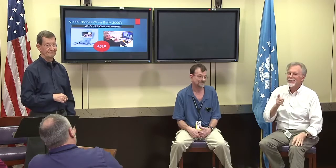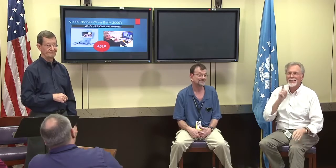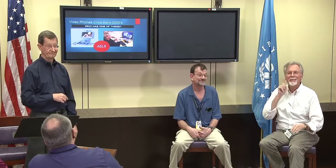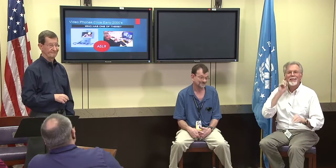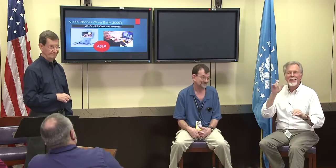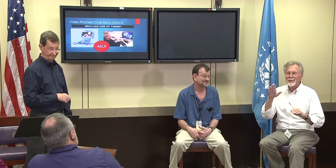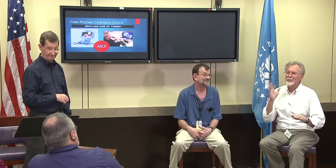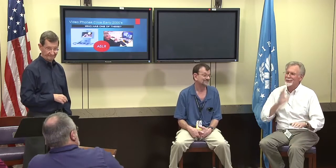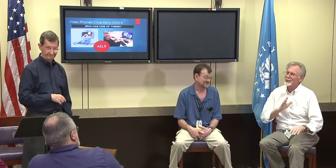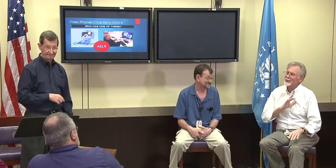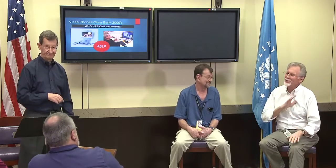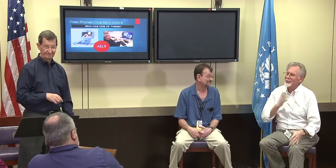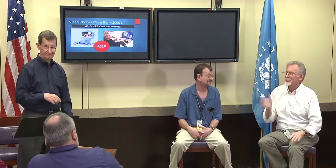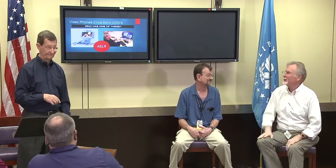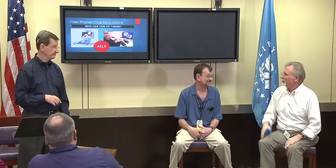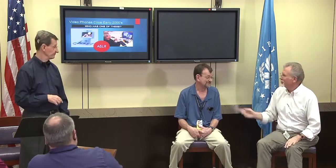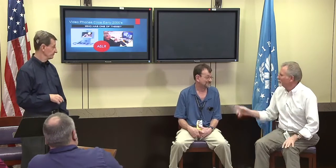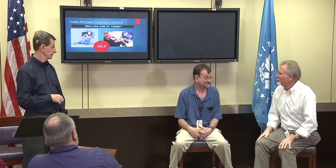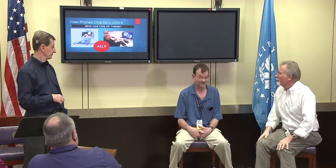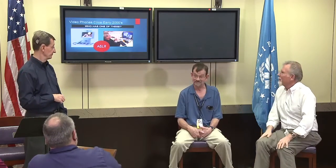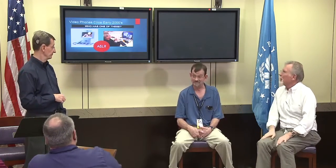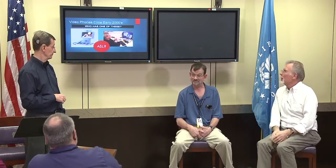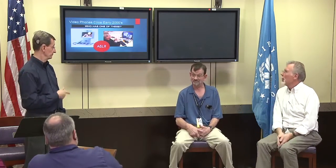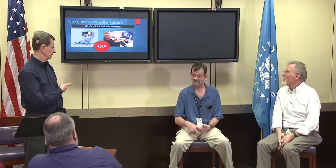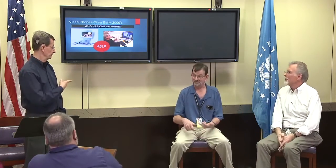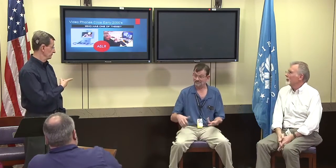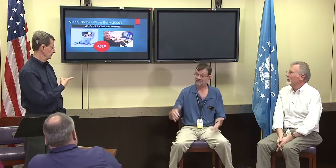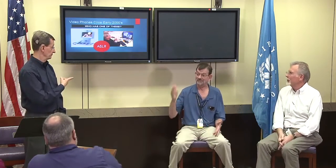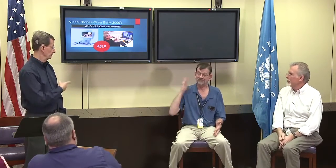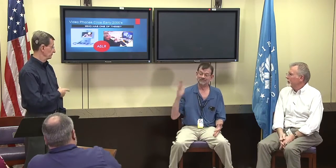to see a lot of that sort of culture base disappearing.